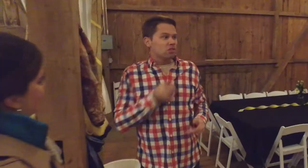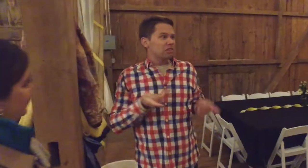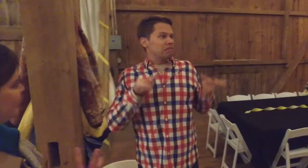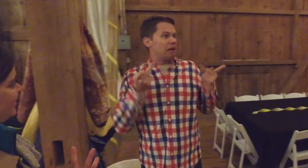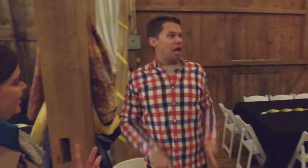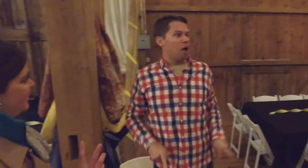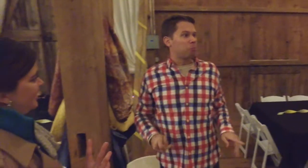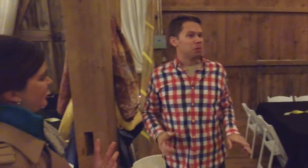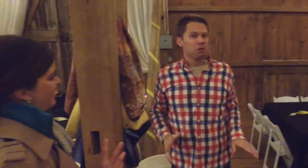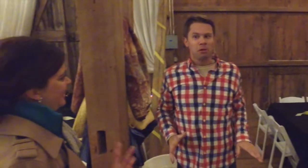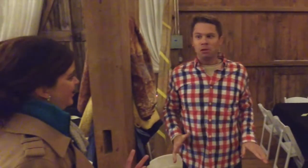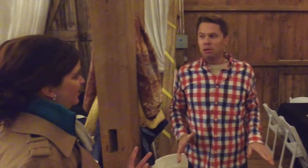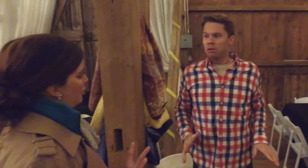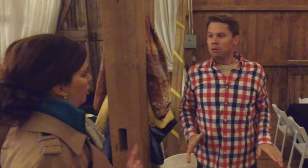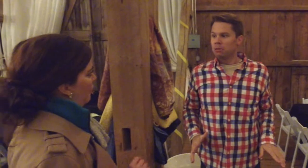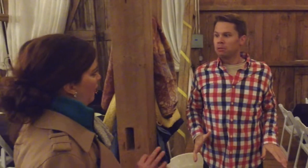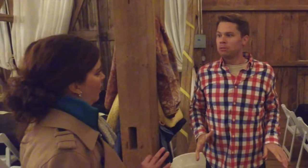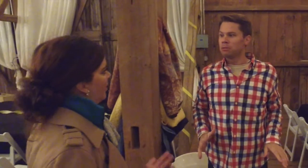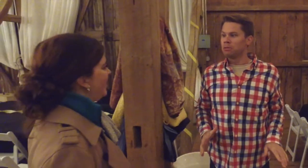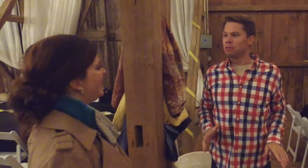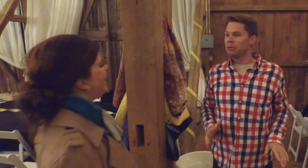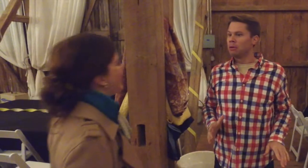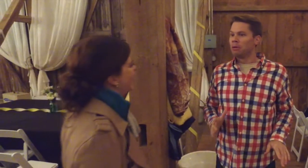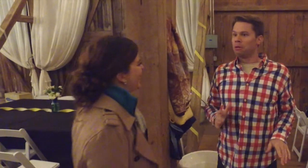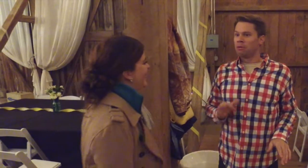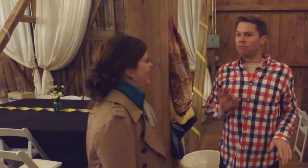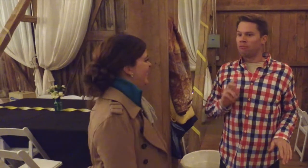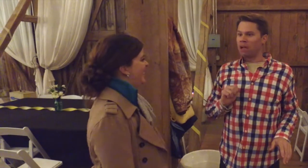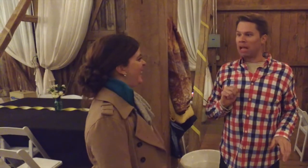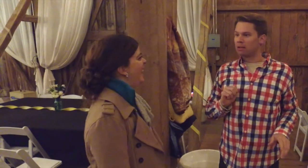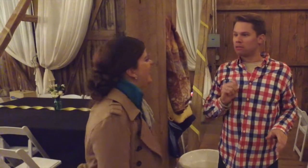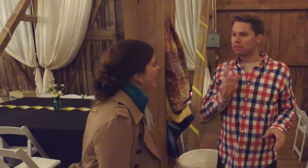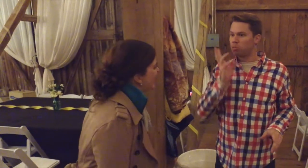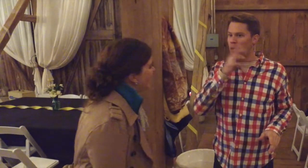WHAT JUST HAPPENED? WTF? RIGHT WEIRD